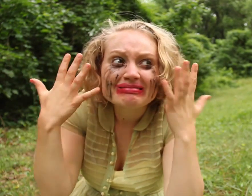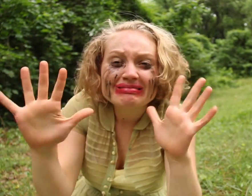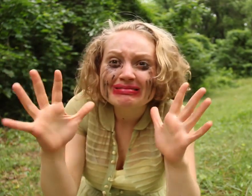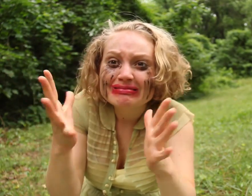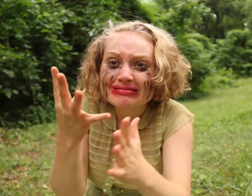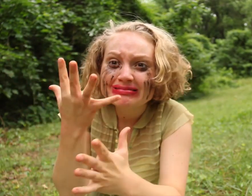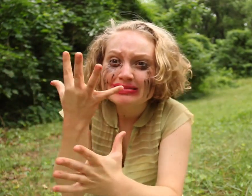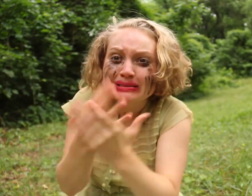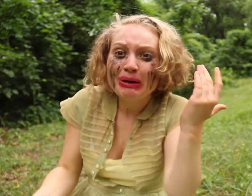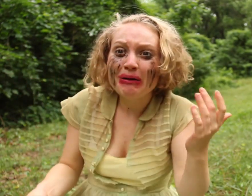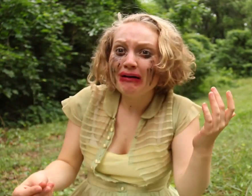He is gone.